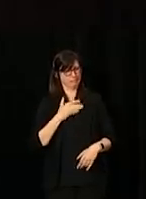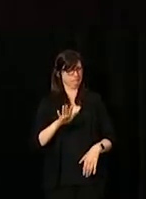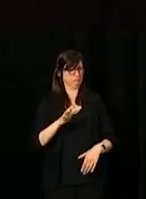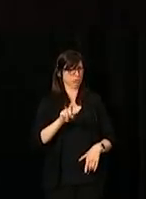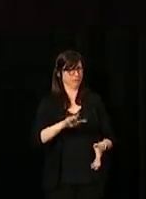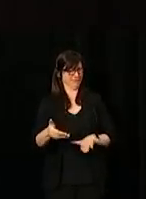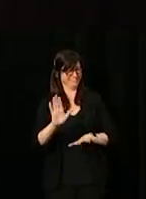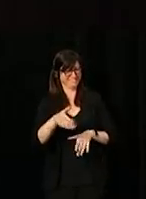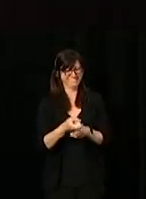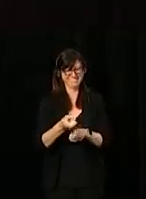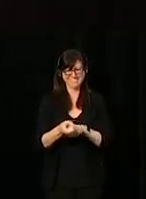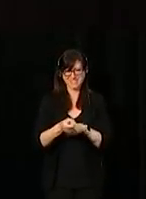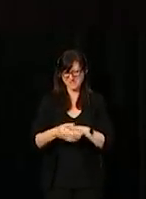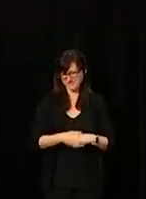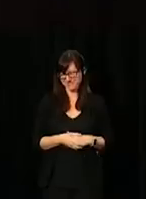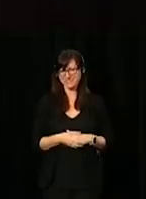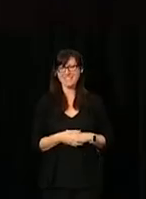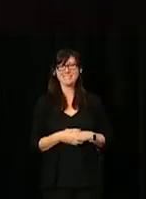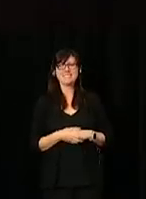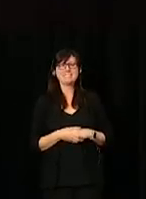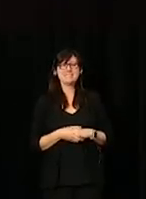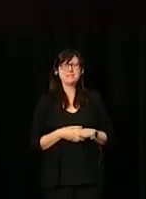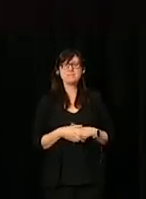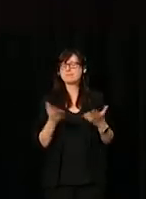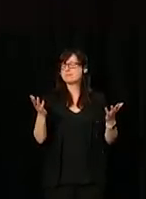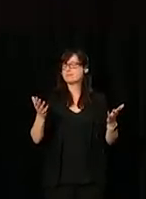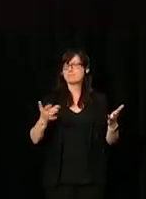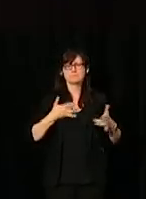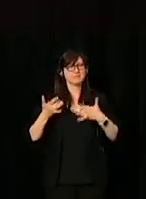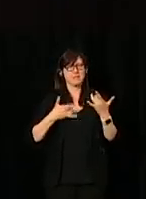[Speaking in French] [Translator:] Very happy to be here today.